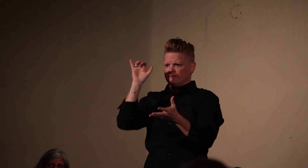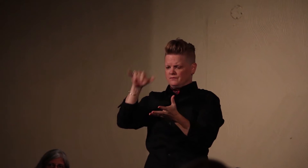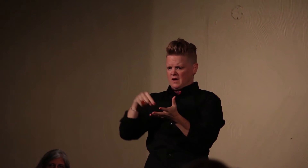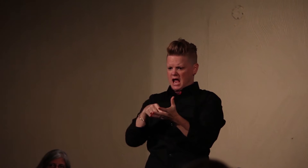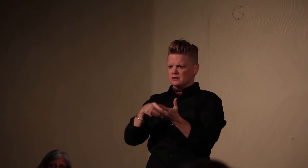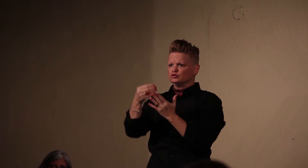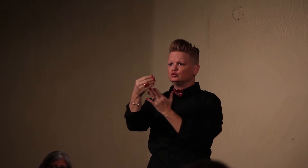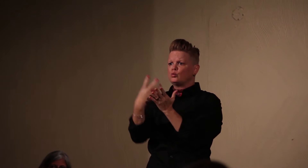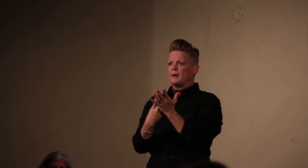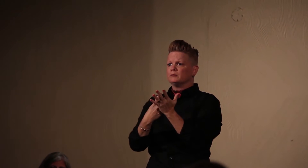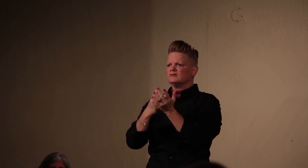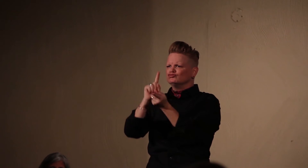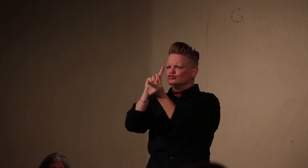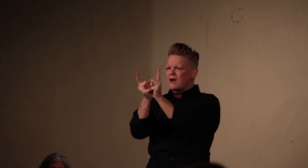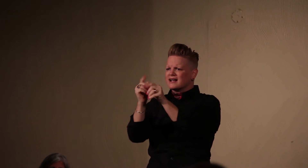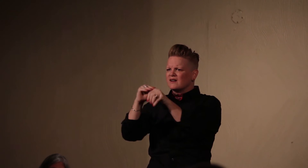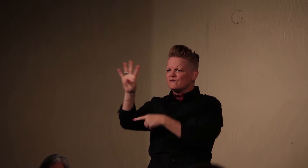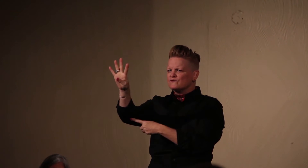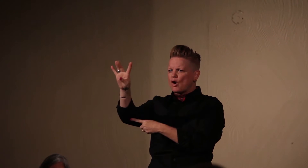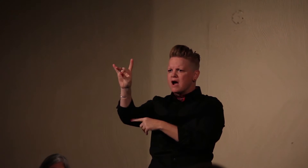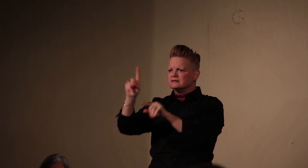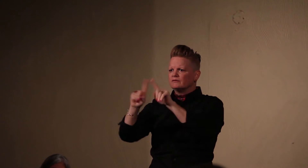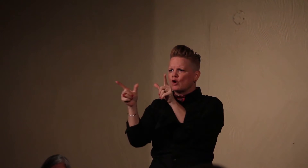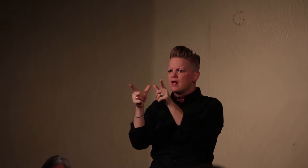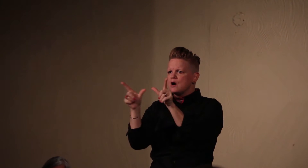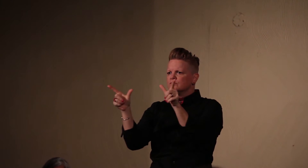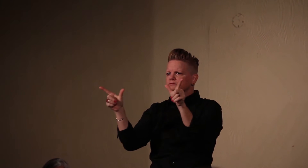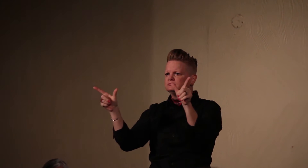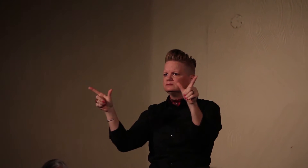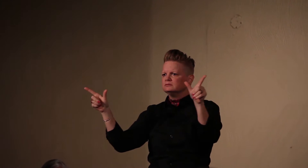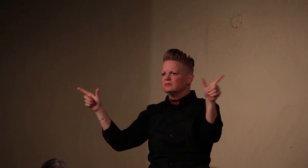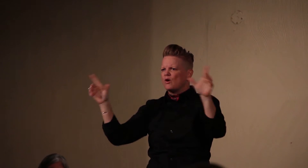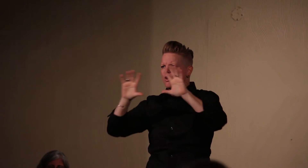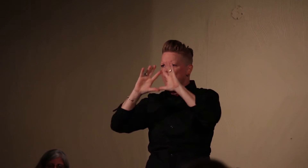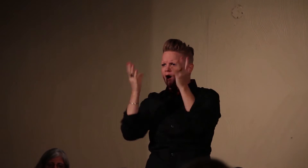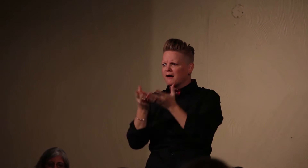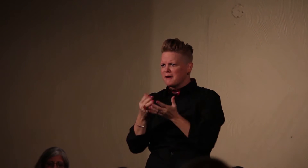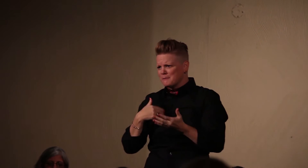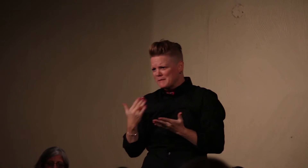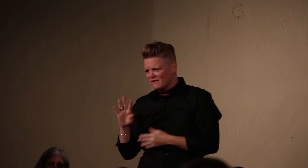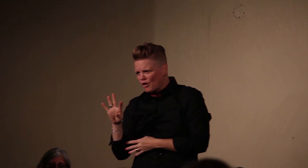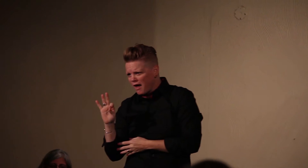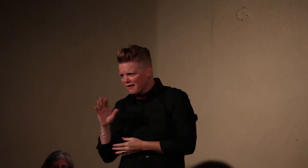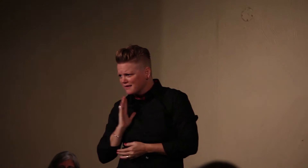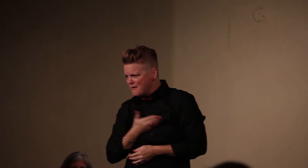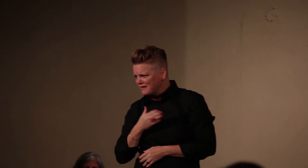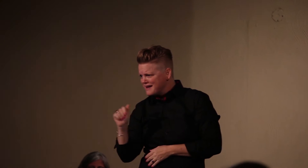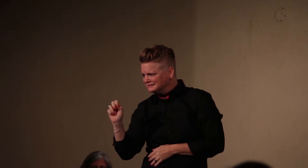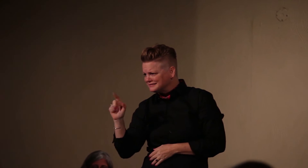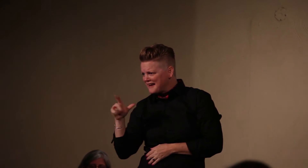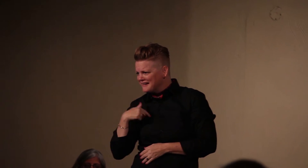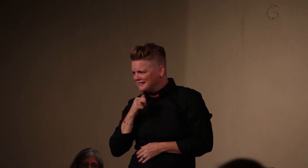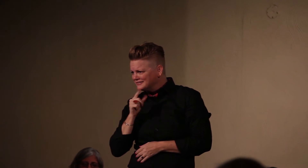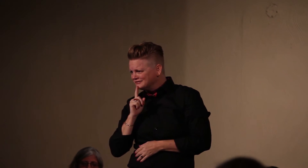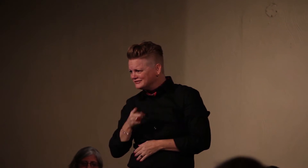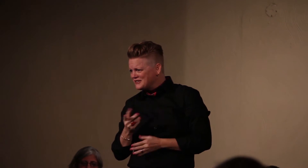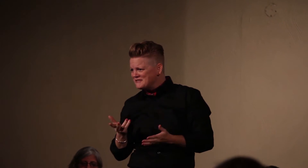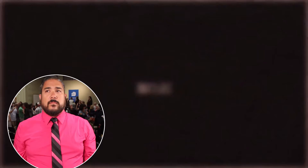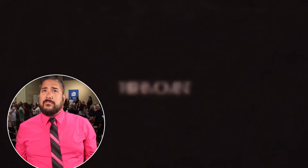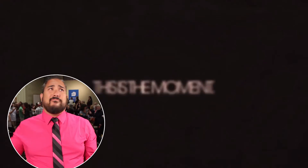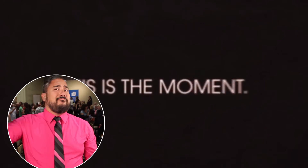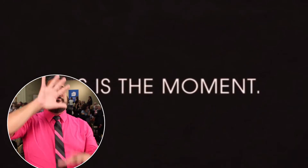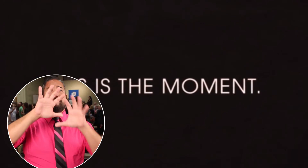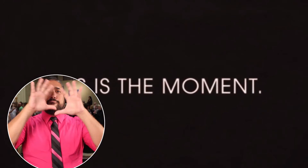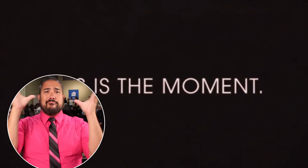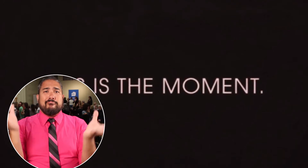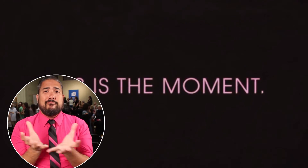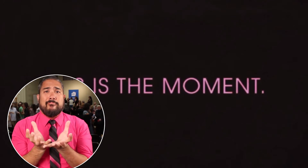Jac: "The script has changed. It's in 48 languages -- maybe 49 cause we have ASL."